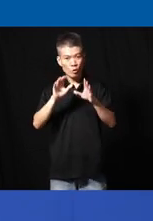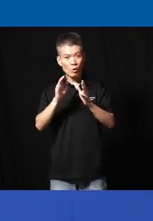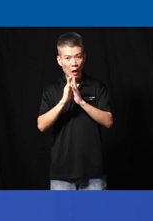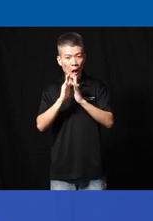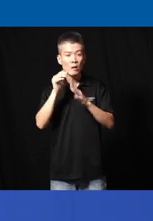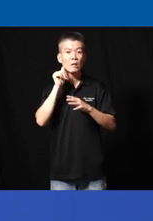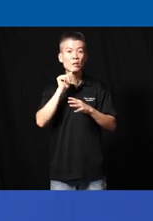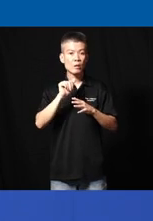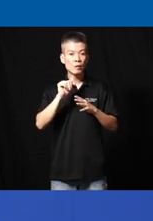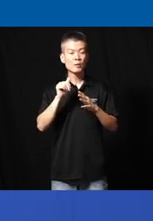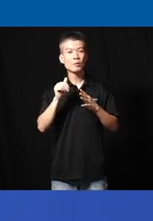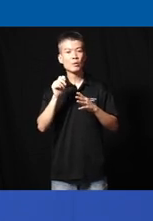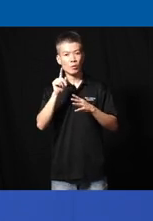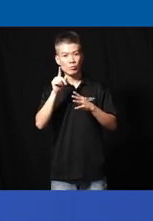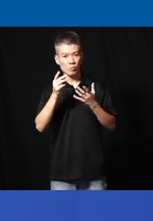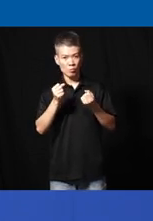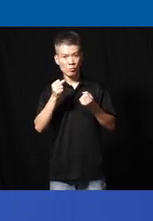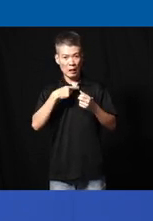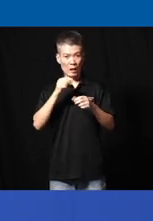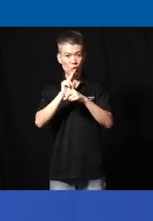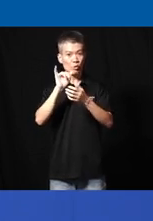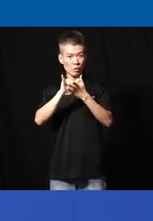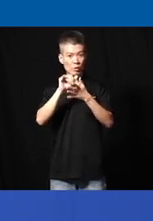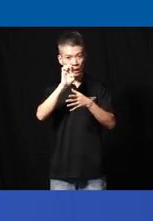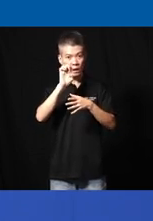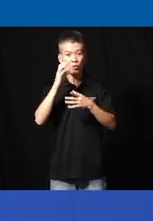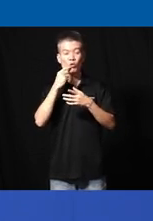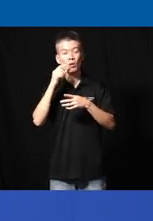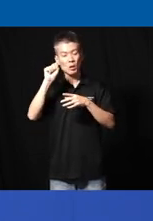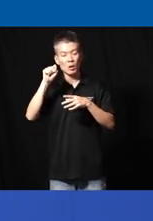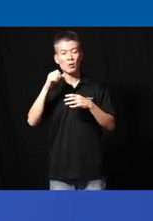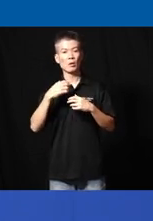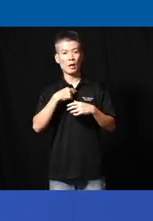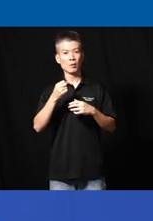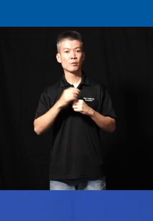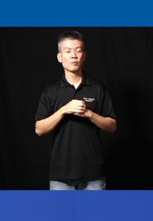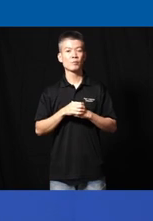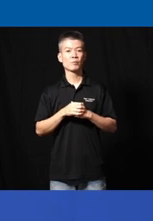girl right um whether you you like to use the is e feeder and she said yes and so the teacher